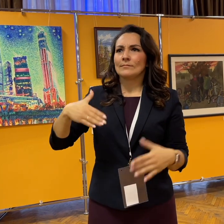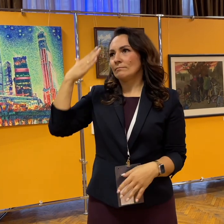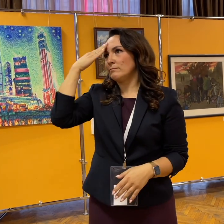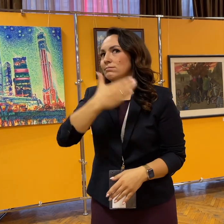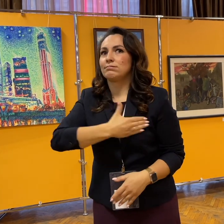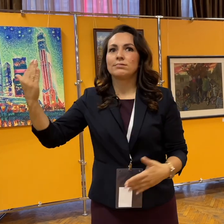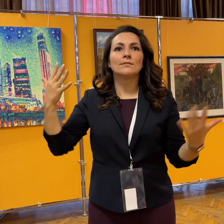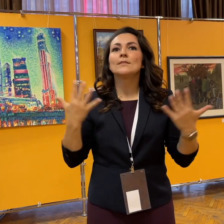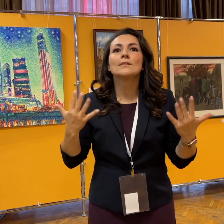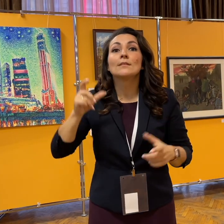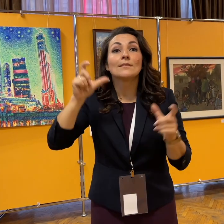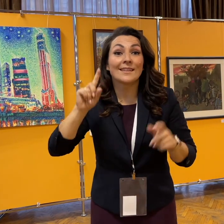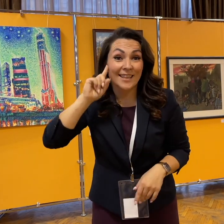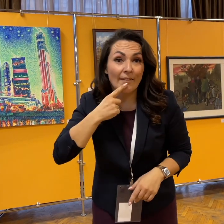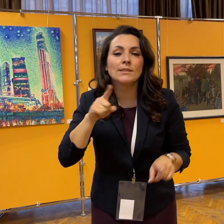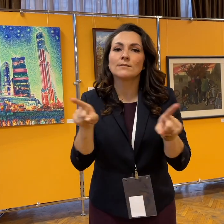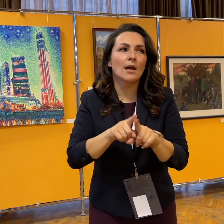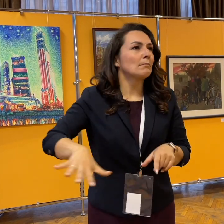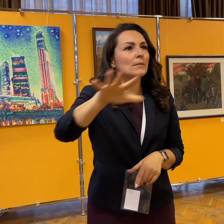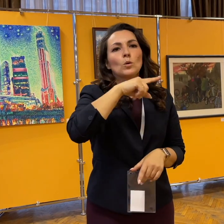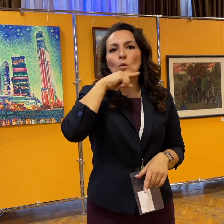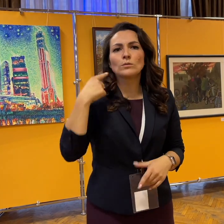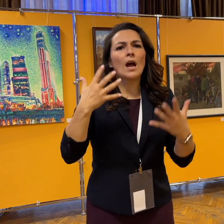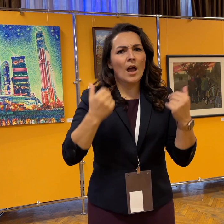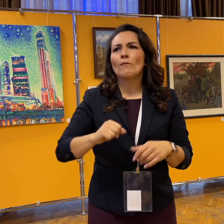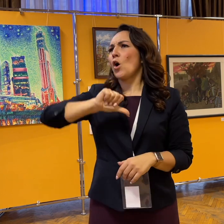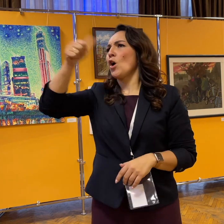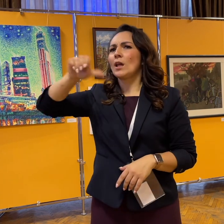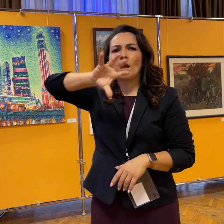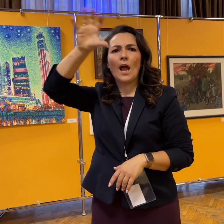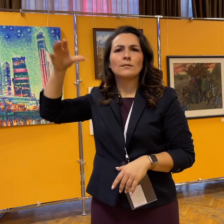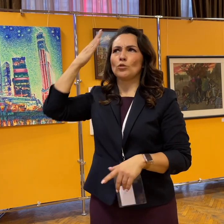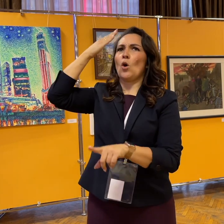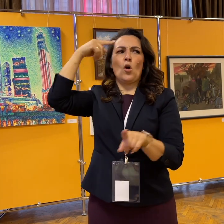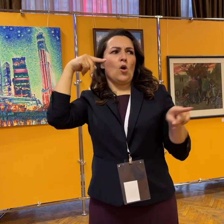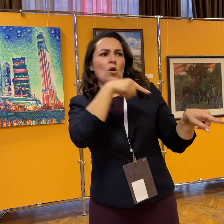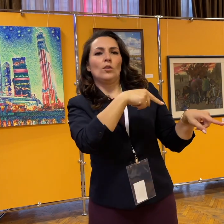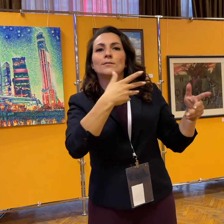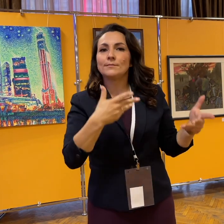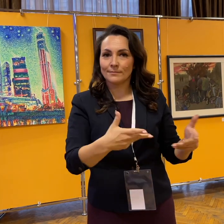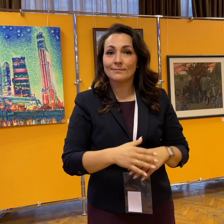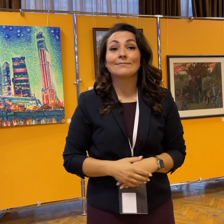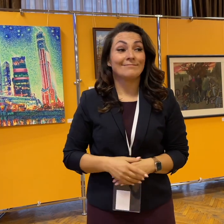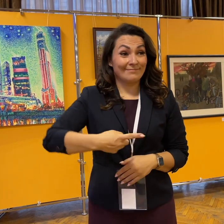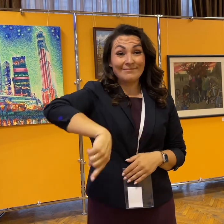Masters whose works are known not only in Russia, but also abroad participate in the exhibition.